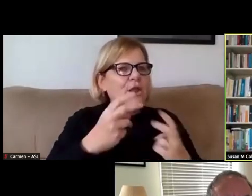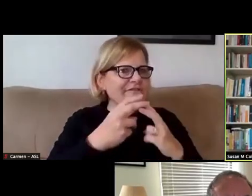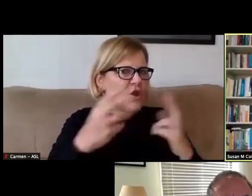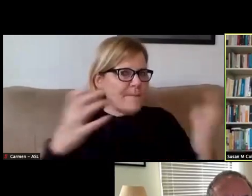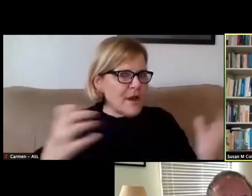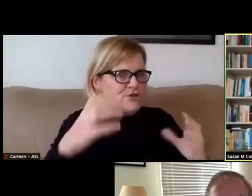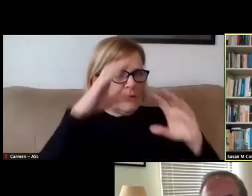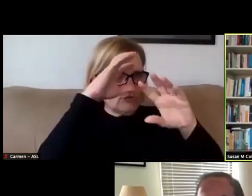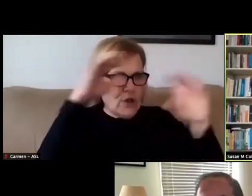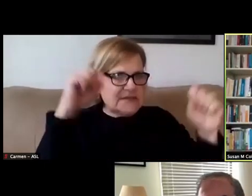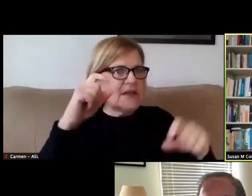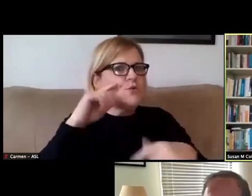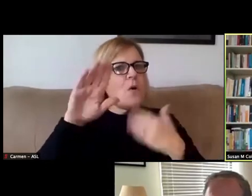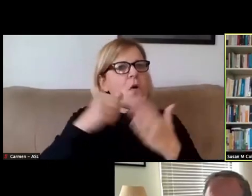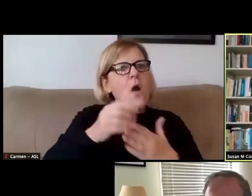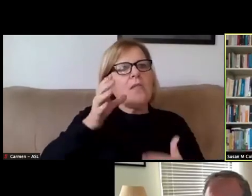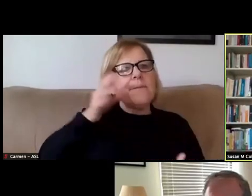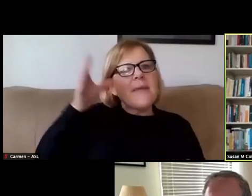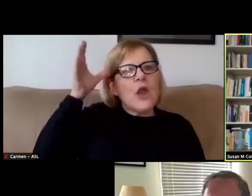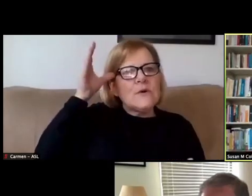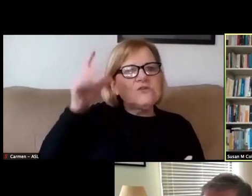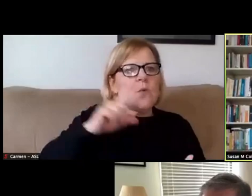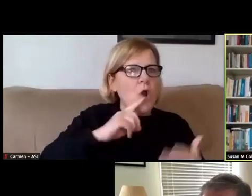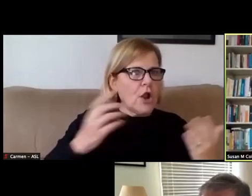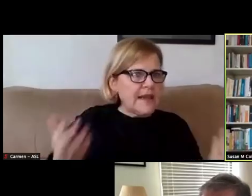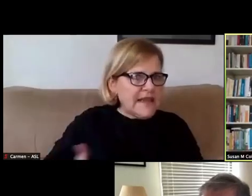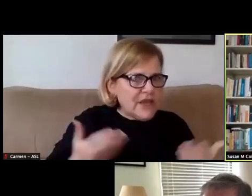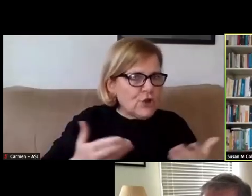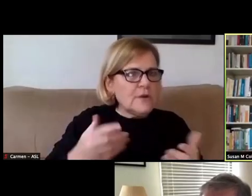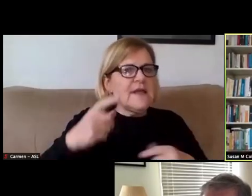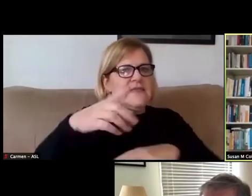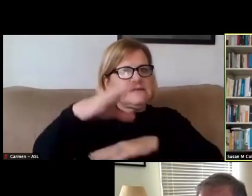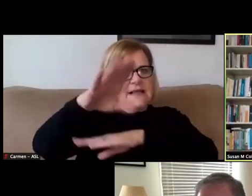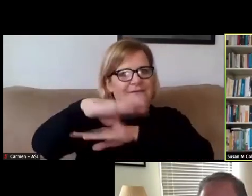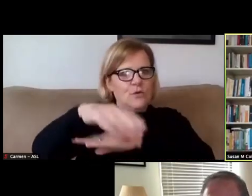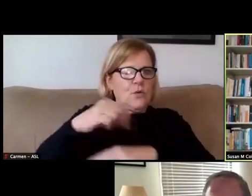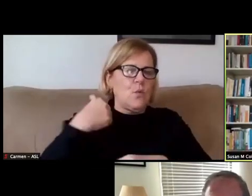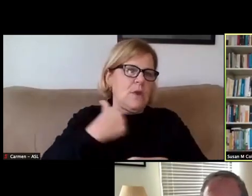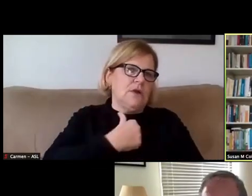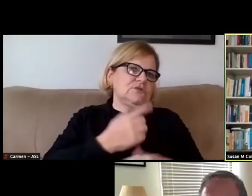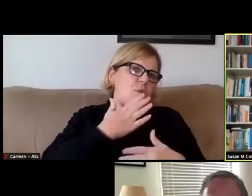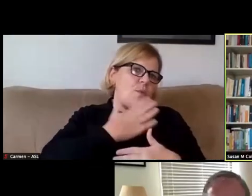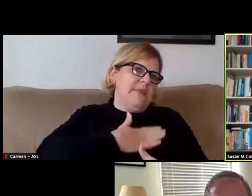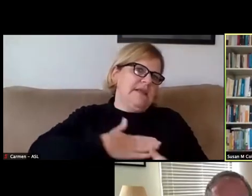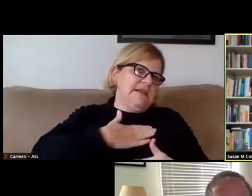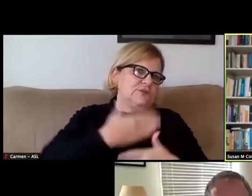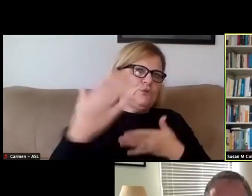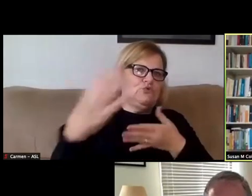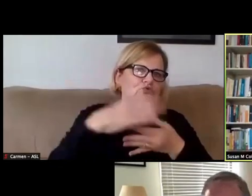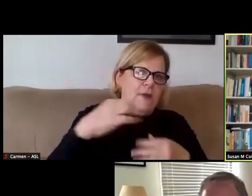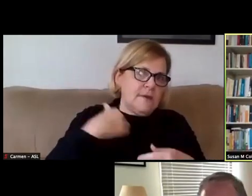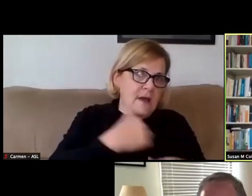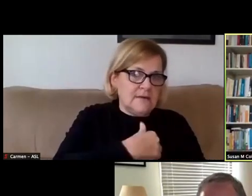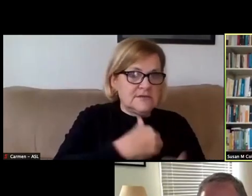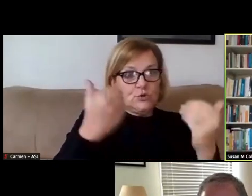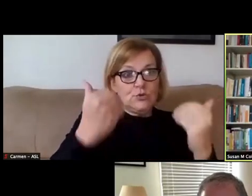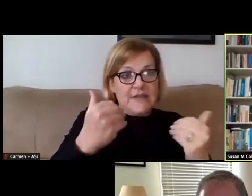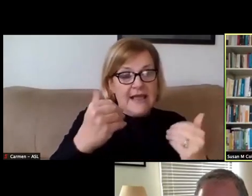And to all of the parents who are here this afternoon, we're so pleased that you joined us on today's virtual town hall,